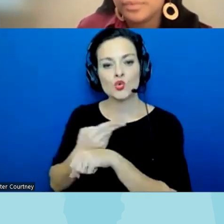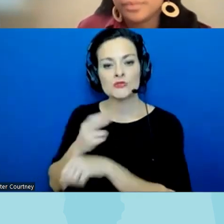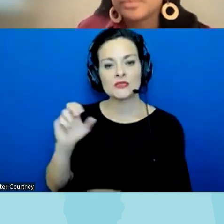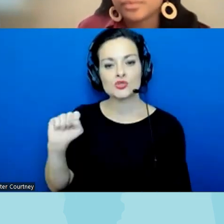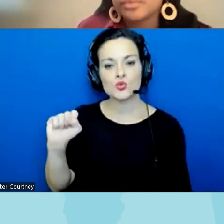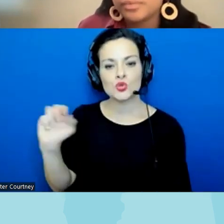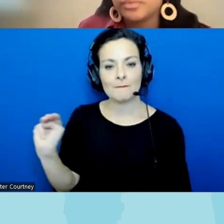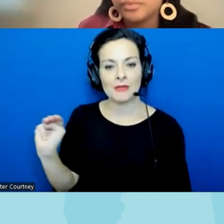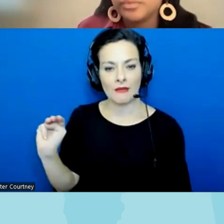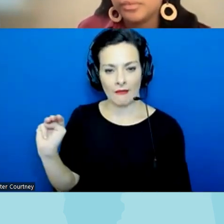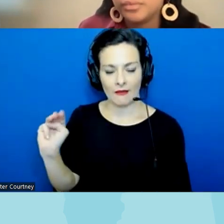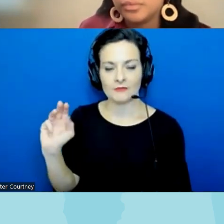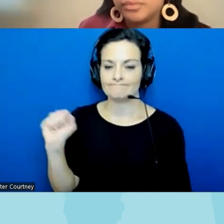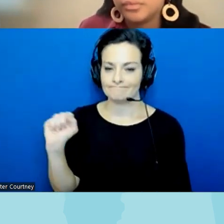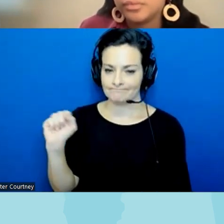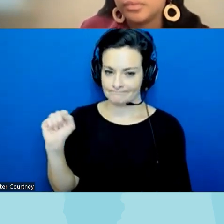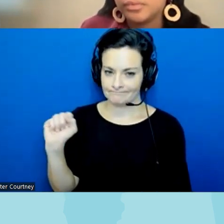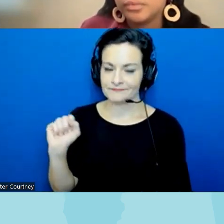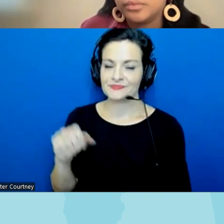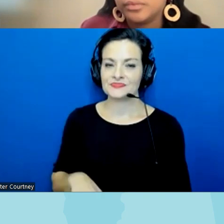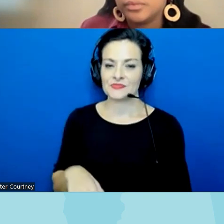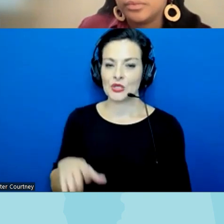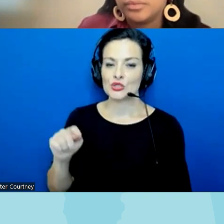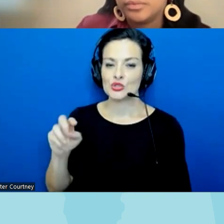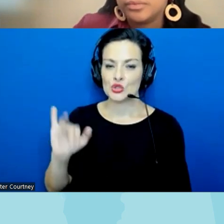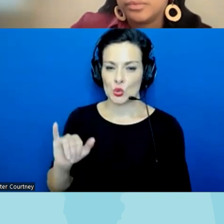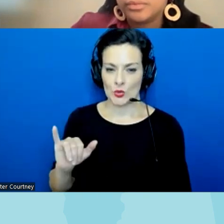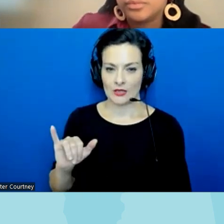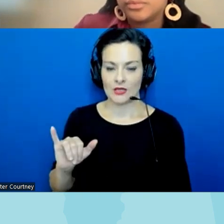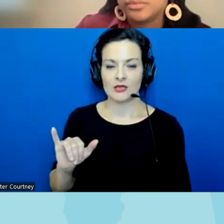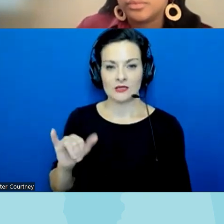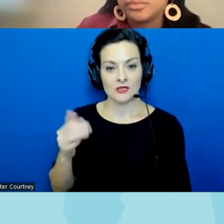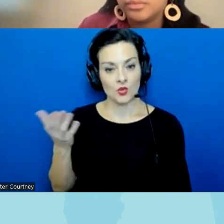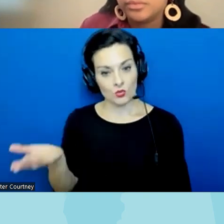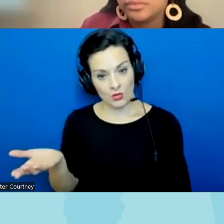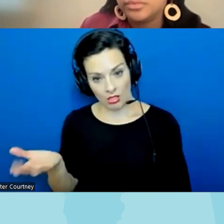lifting that up and um and yes Tony the idea of uh well if there's going to have to be a policy